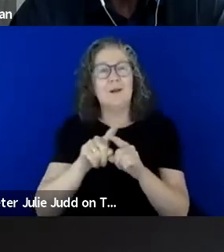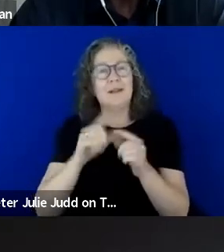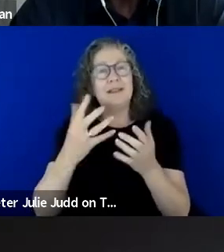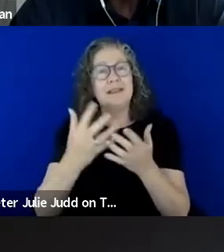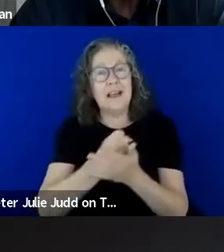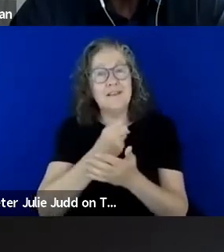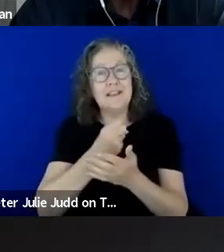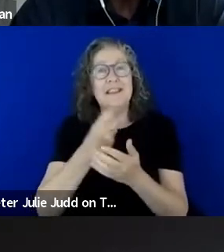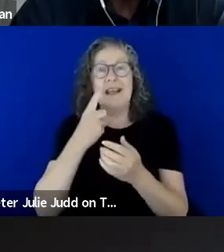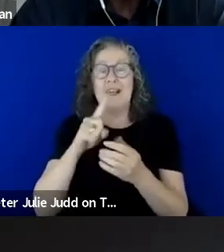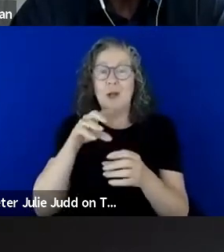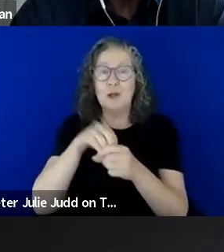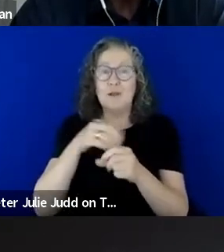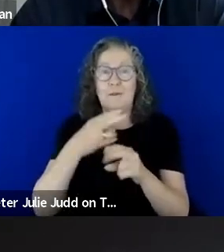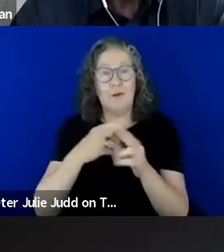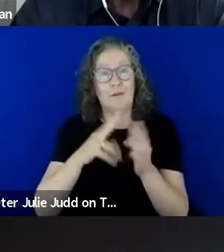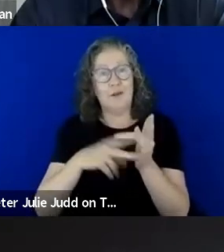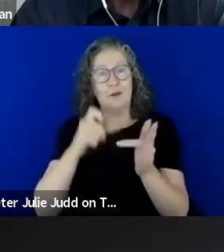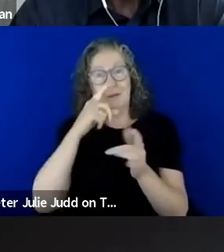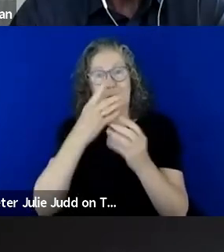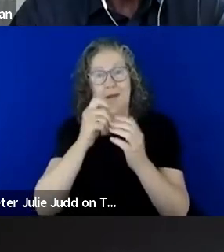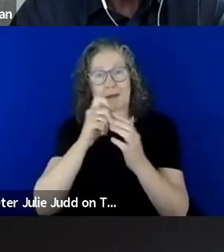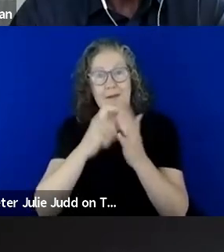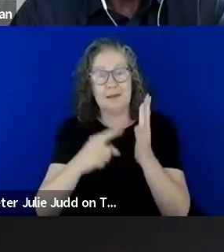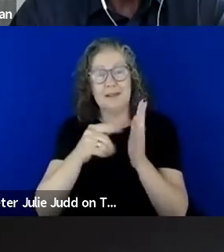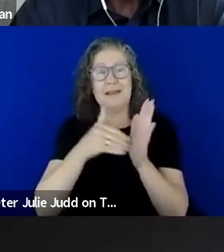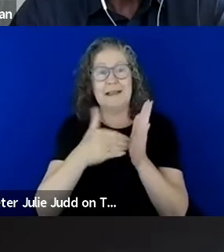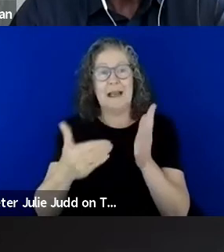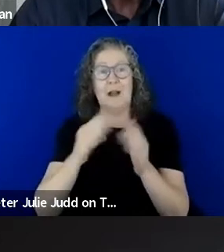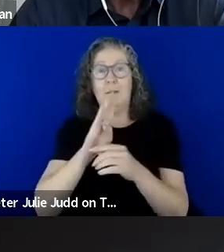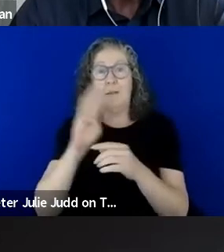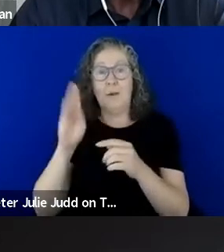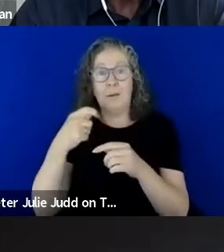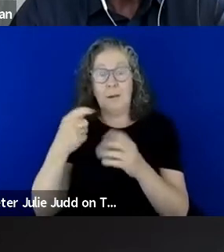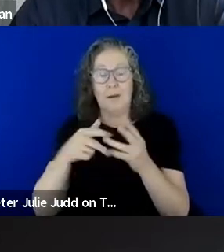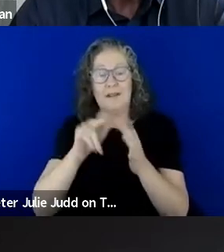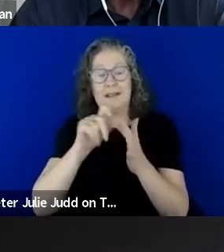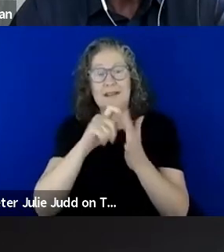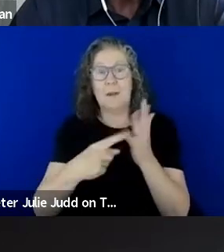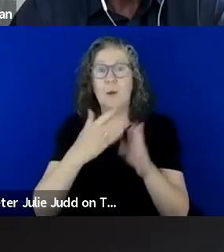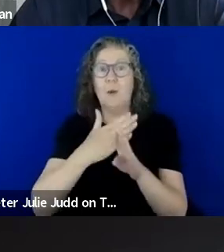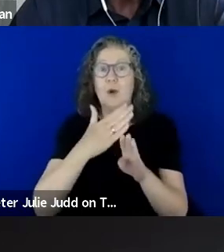disability, currently she's a board member of the disability worker registration board victoria